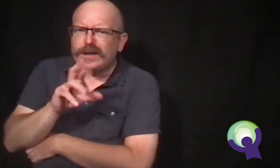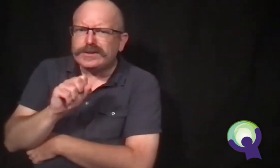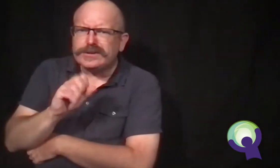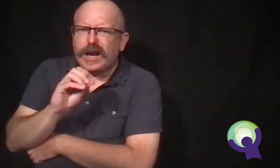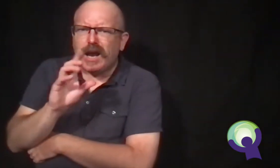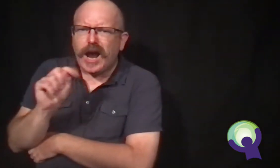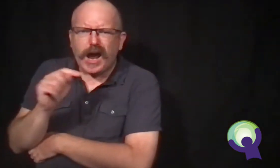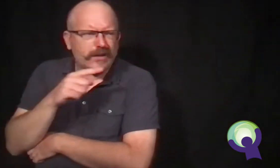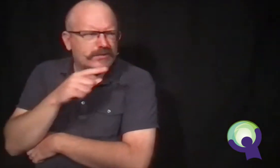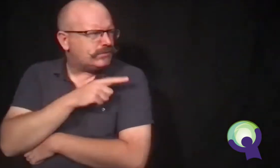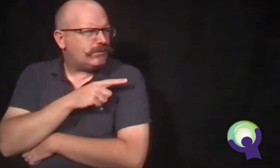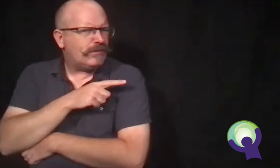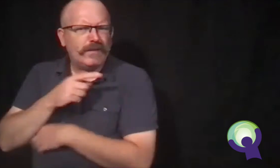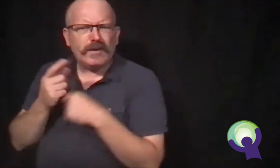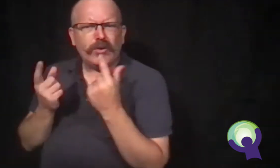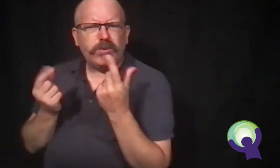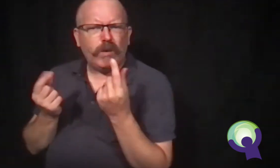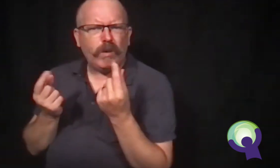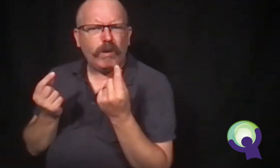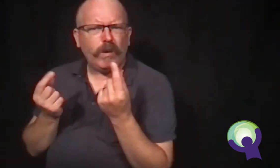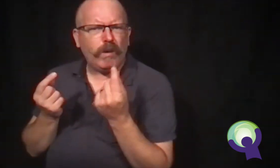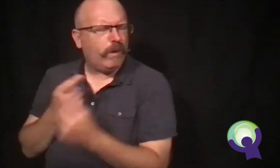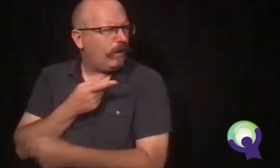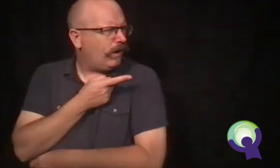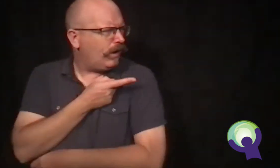Ron wondered what she was doing.